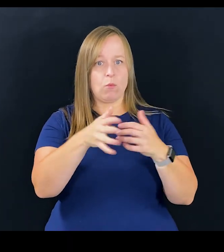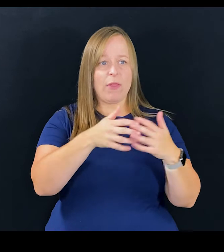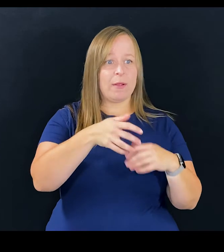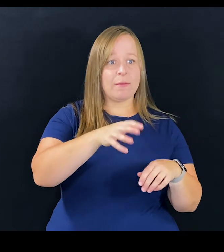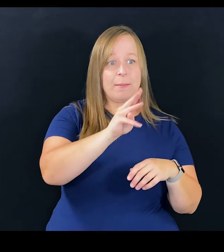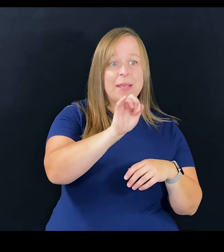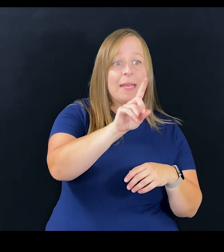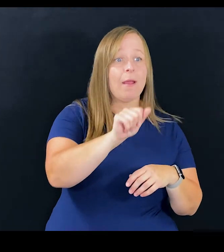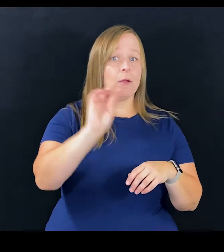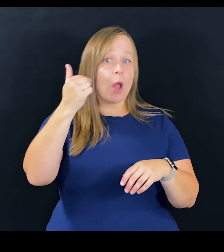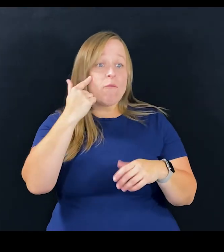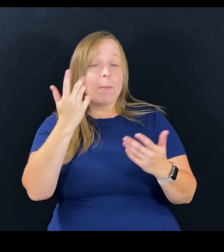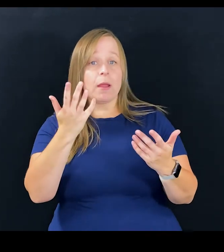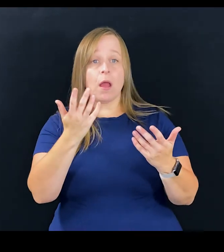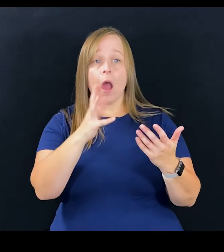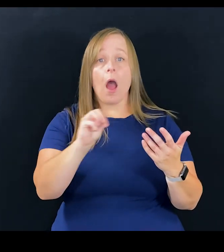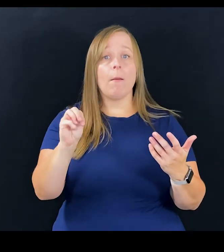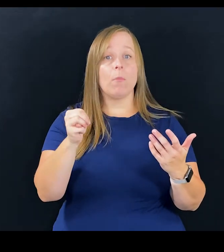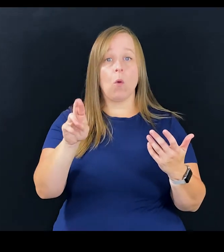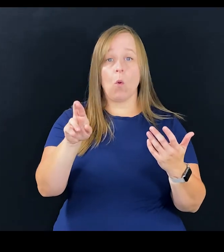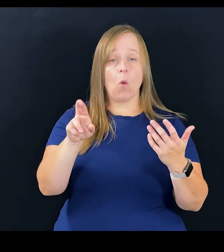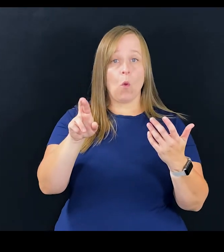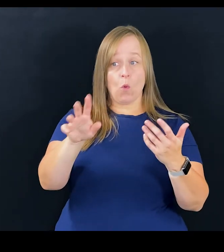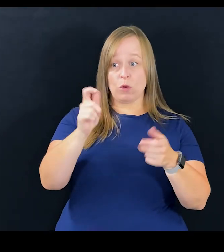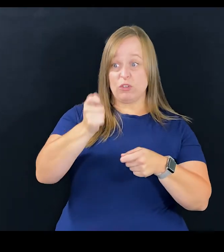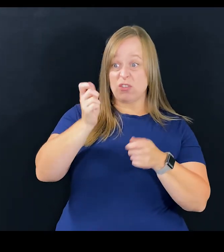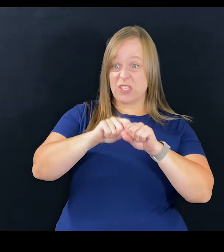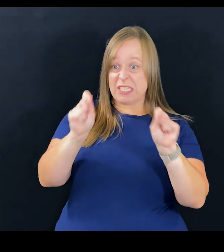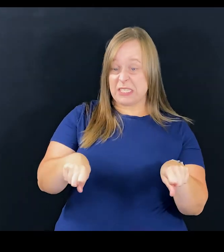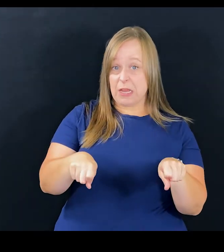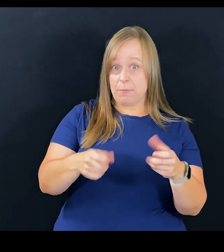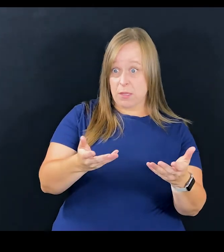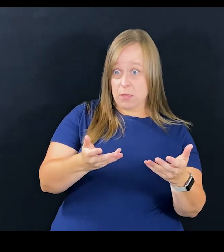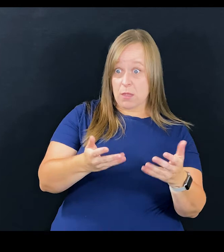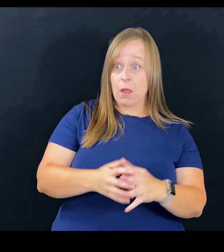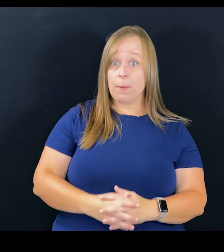whether it's in media, the government, or the judicial system, and...